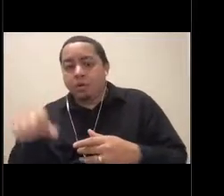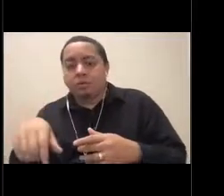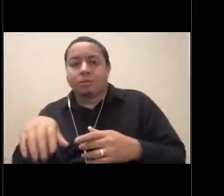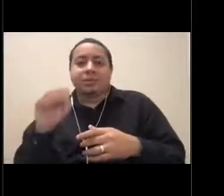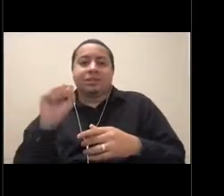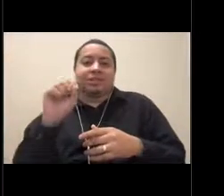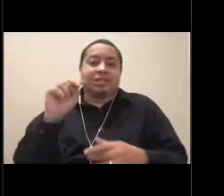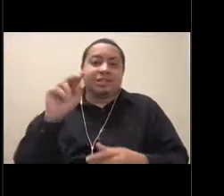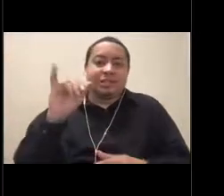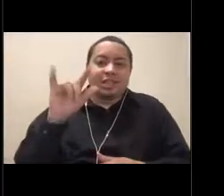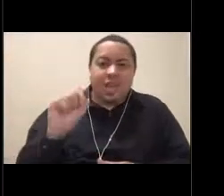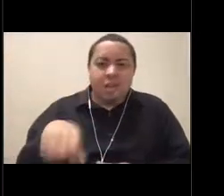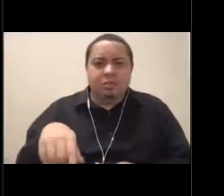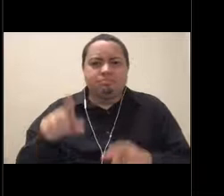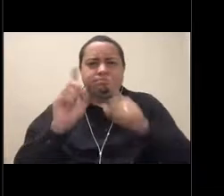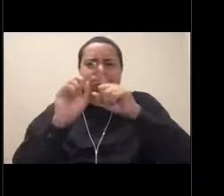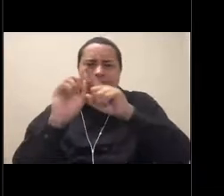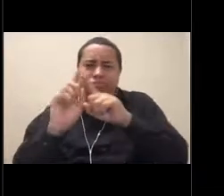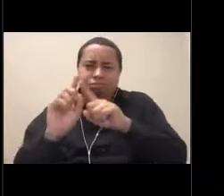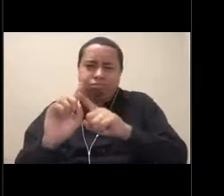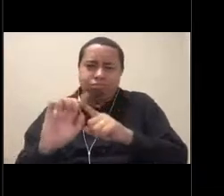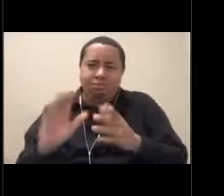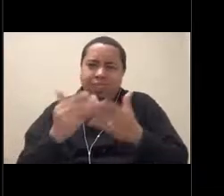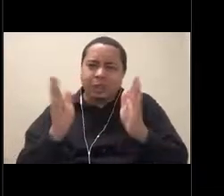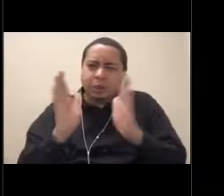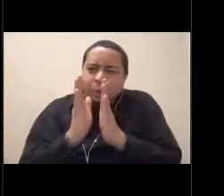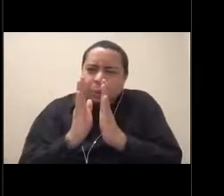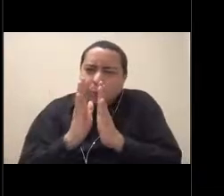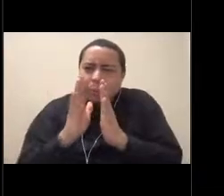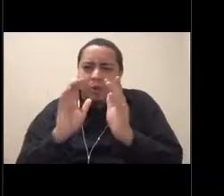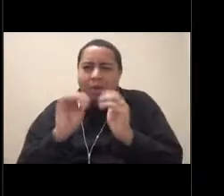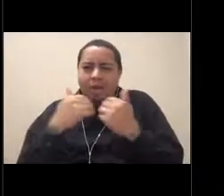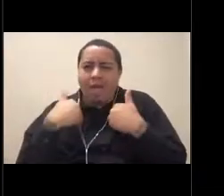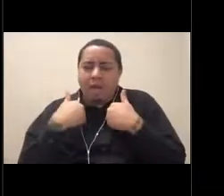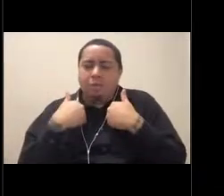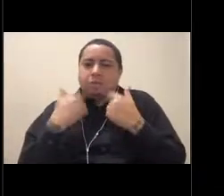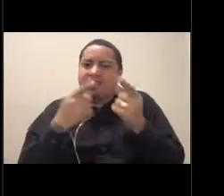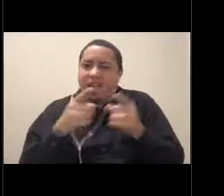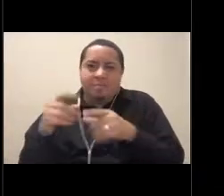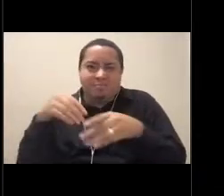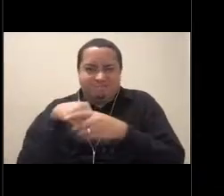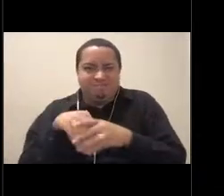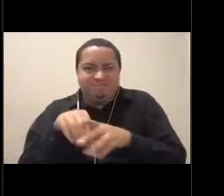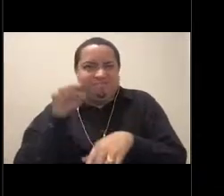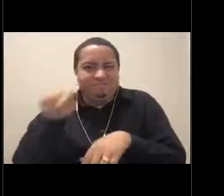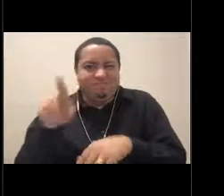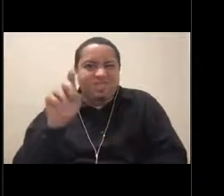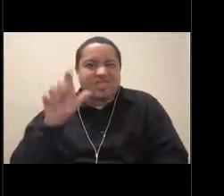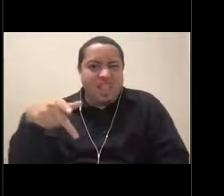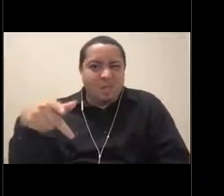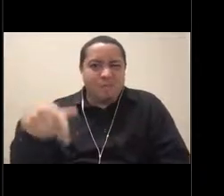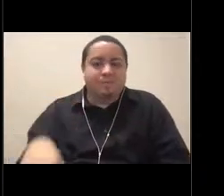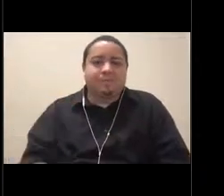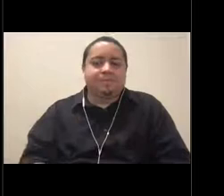all sorts of things. It truly is a forest. There's a lot going on. [Nicole] All right, I'm going to give you one more question.